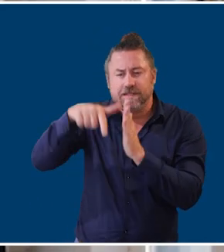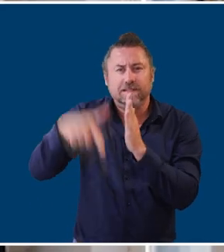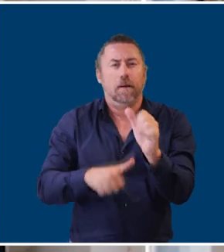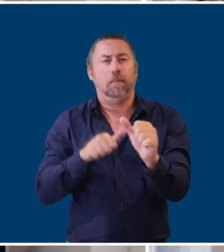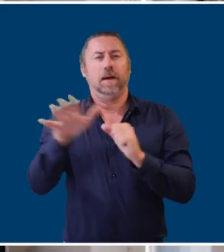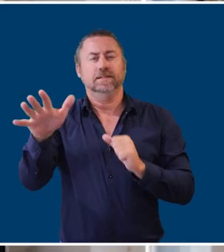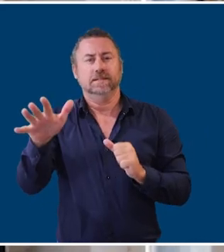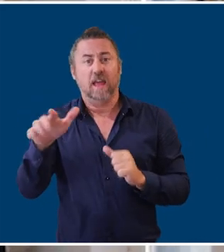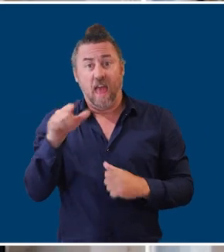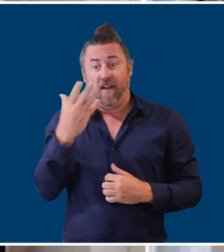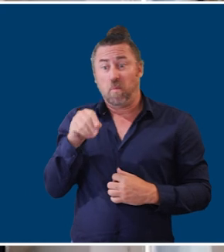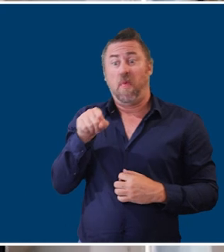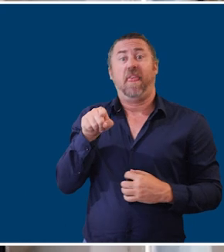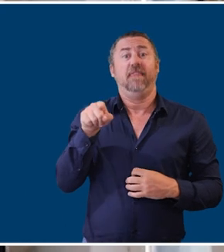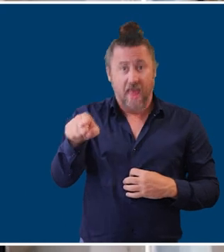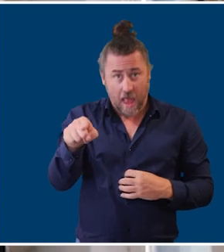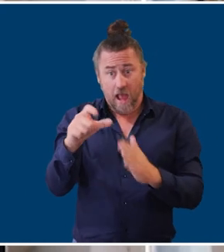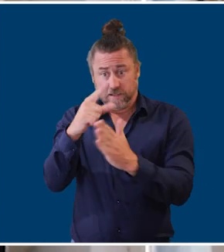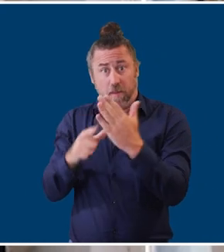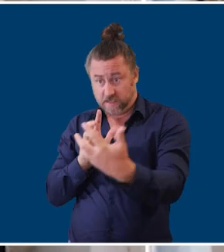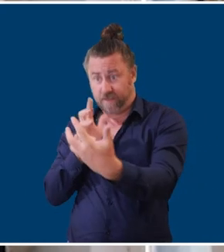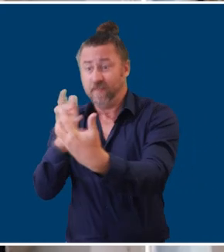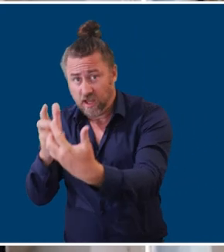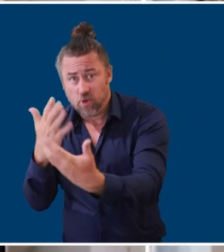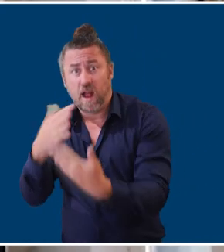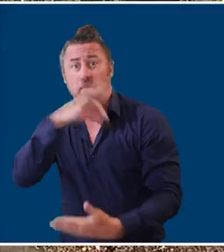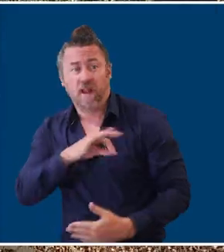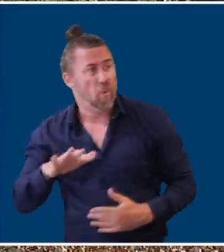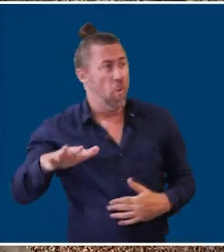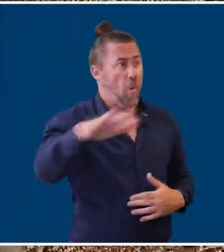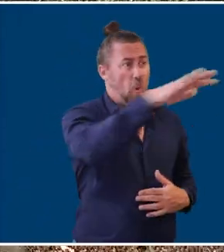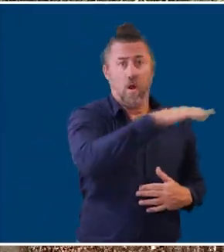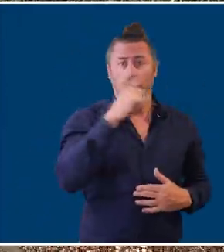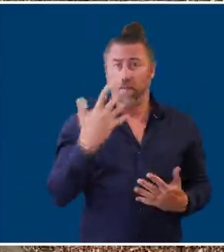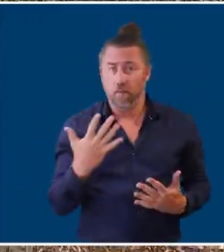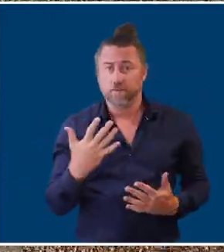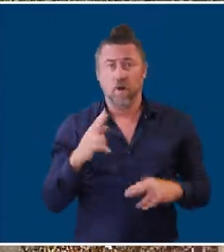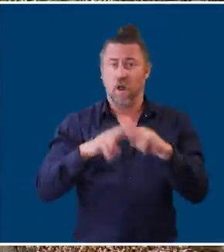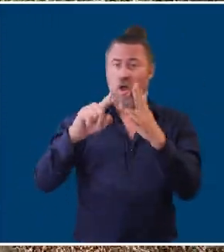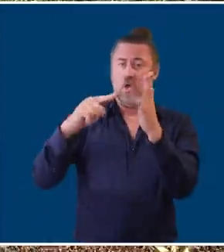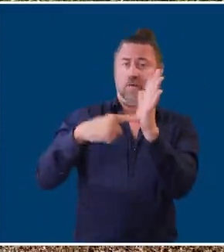those issues, you actually find it's applicable to the whole population. What we're looking at is the footpath network. Now